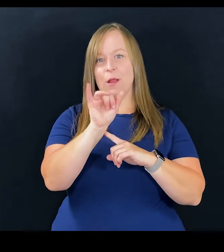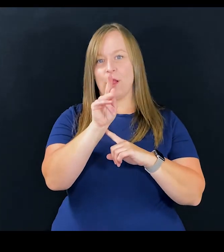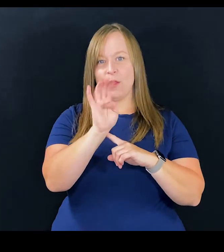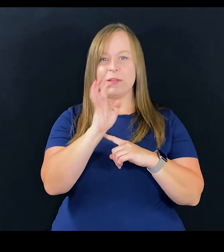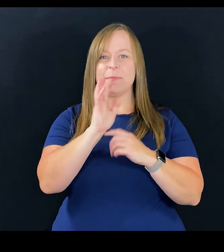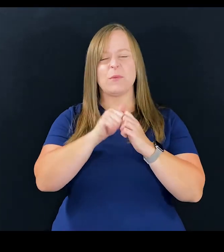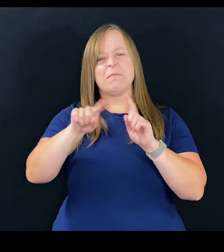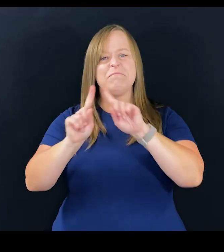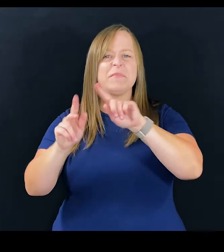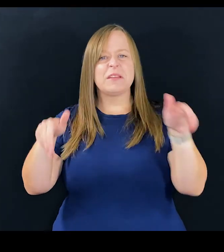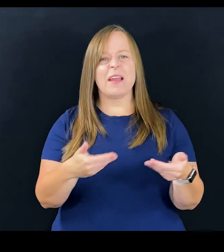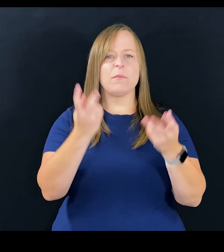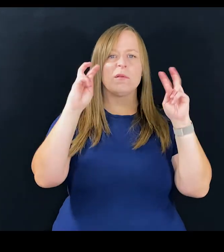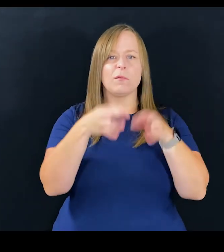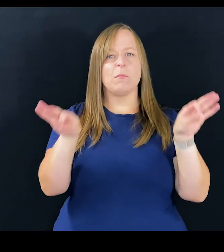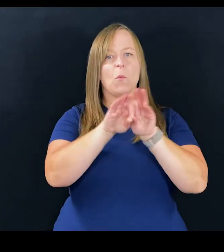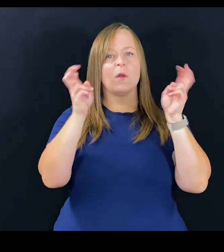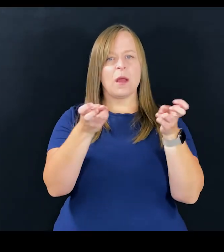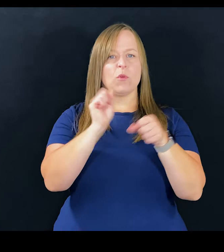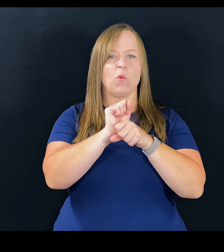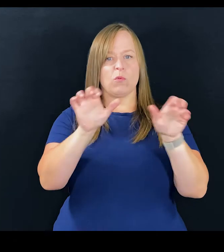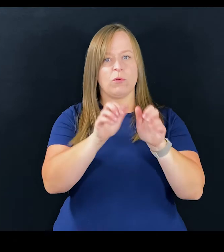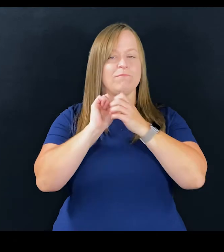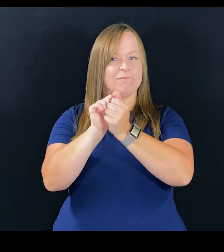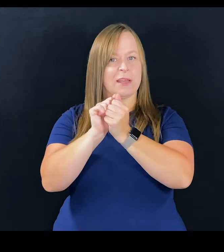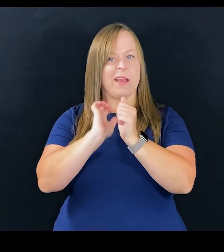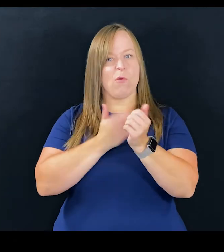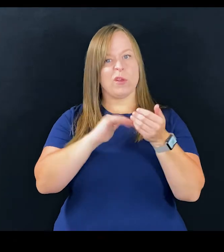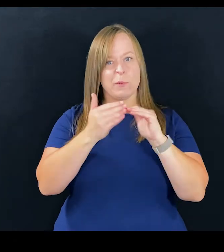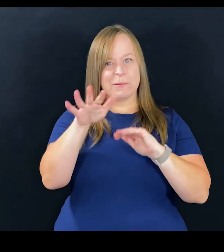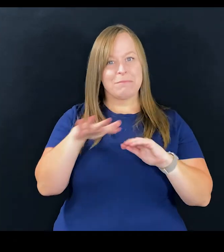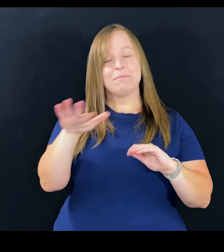He'll be speaking with guests about important topics in the work we are doing together in our community.